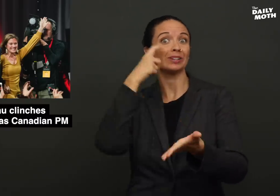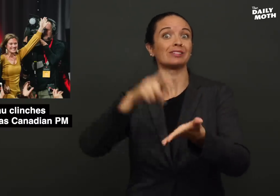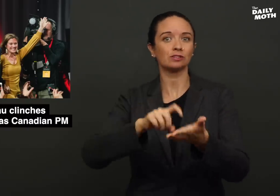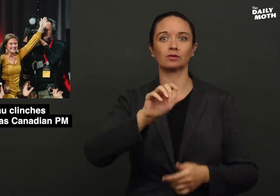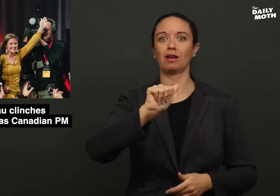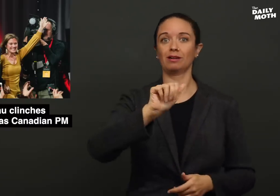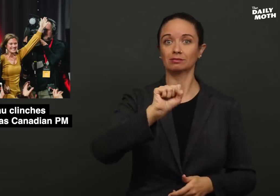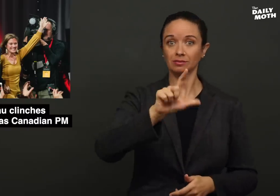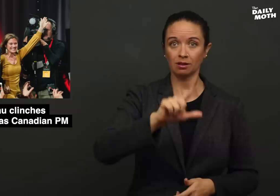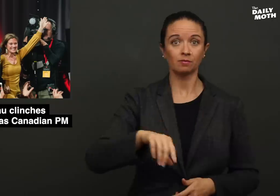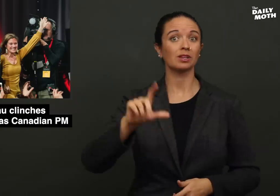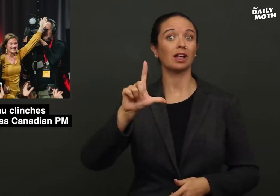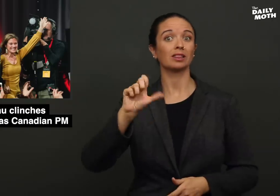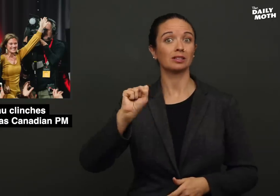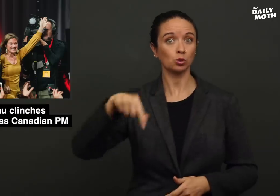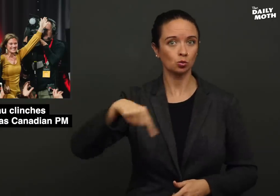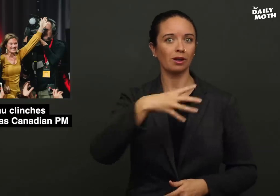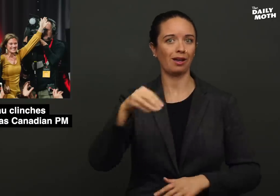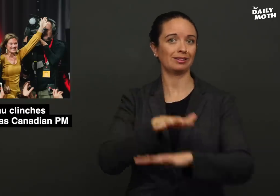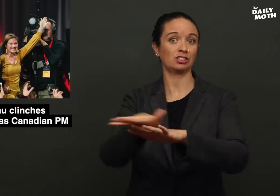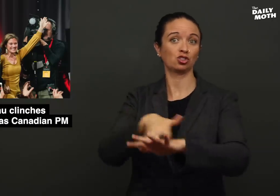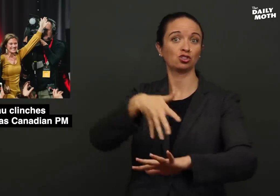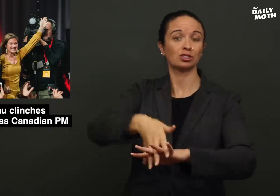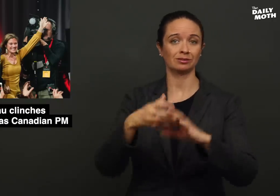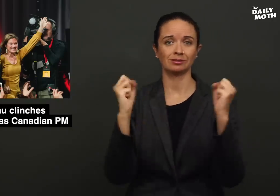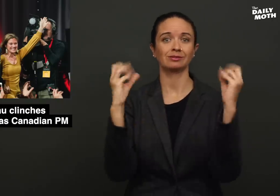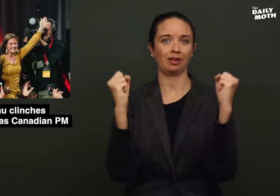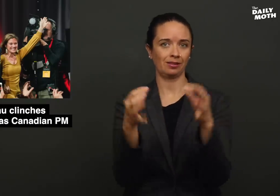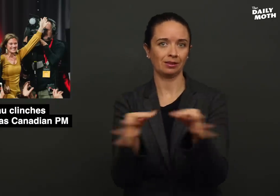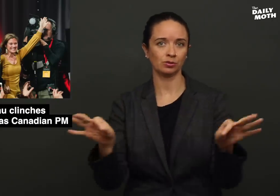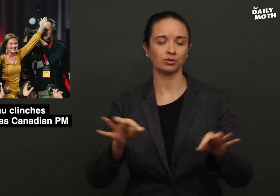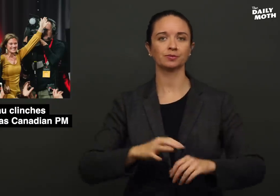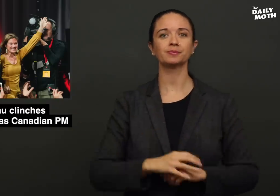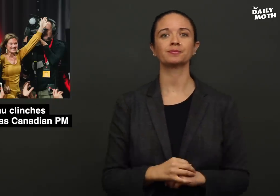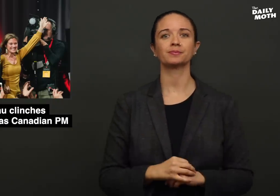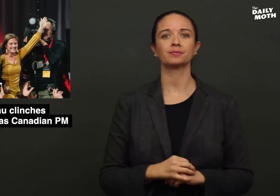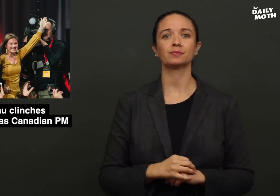recognition of ASL, LSQ, and Indigenous Sign Languages.